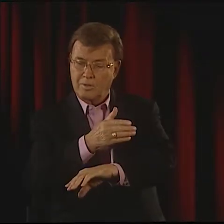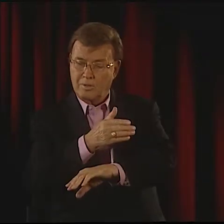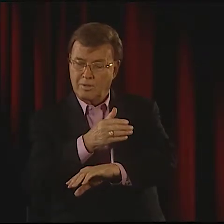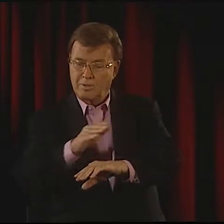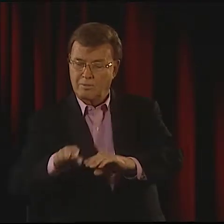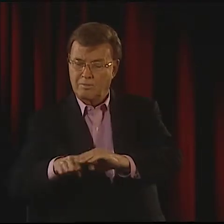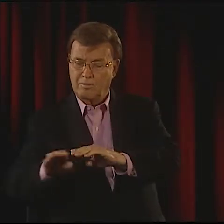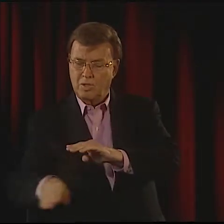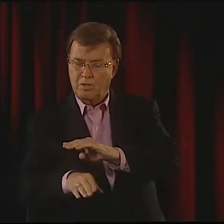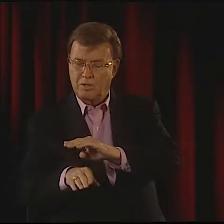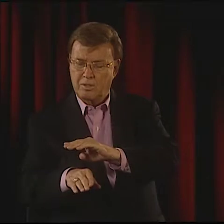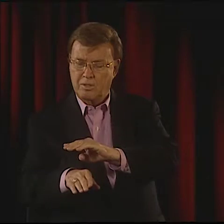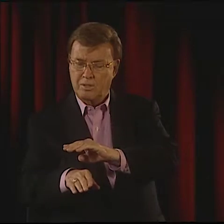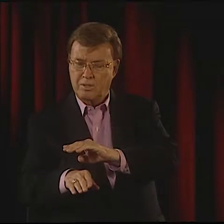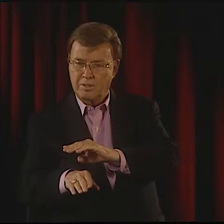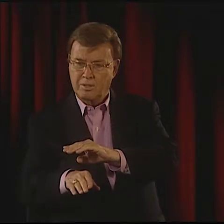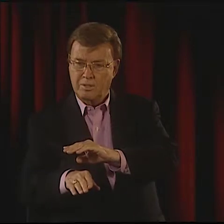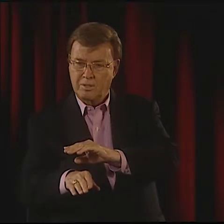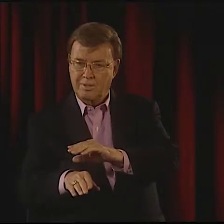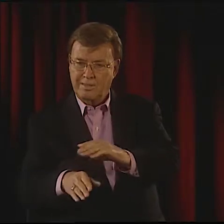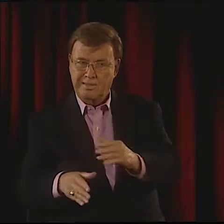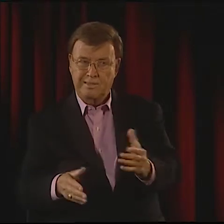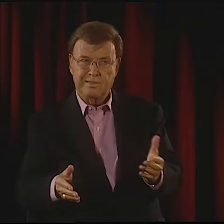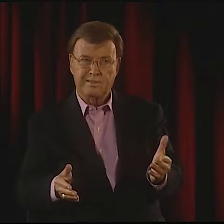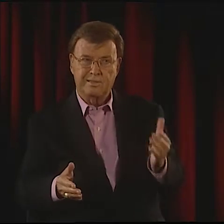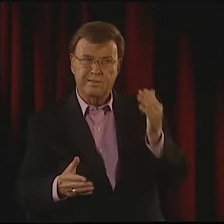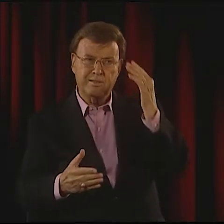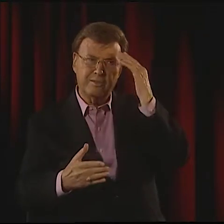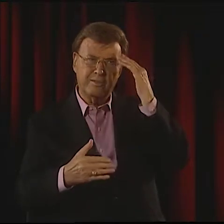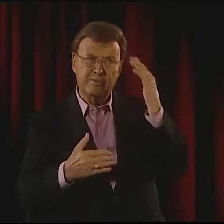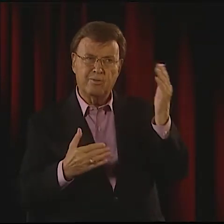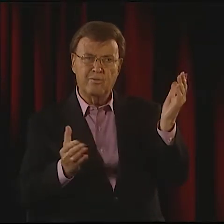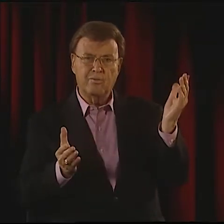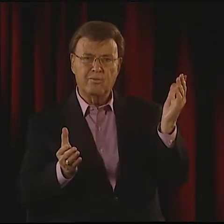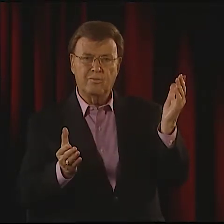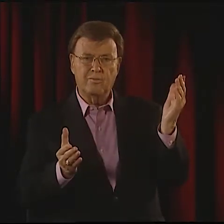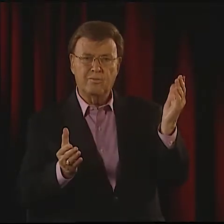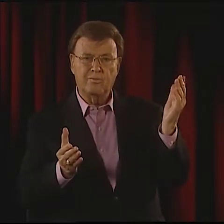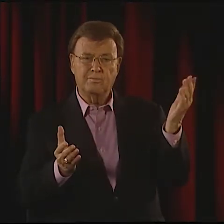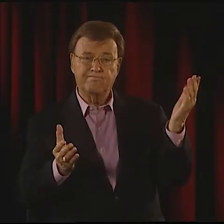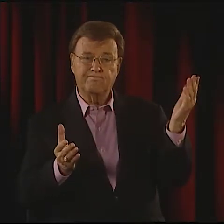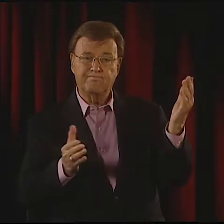OR PERHAPS DESCEND TO THE DEPTHS AND MEET WHAT IS BELOW.